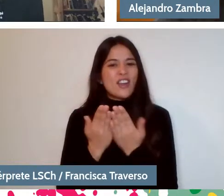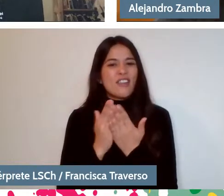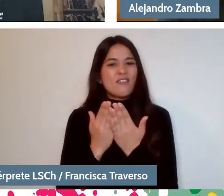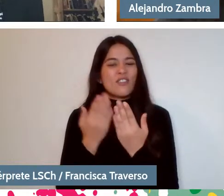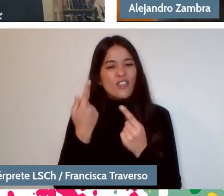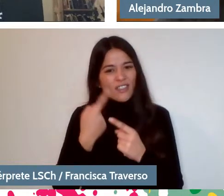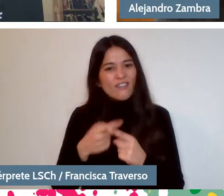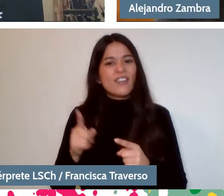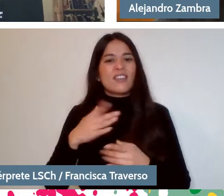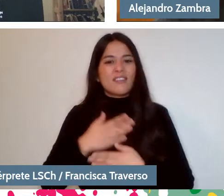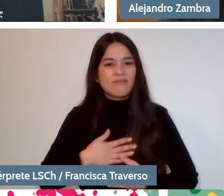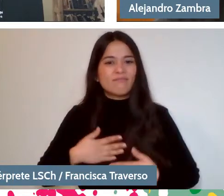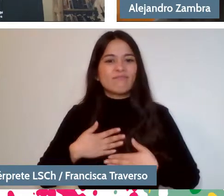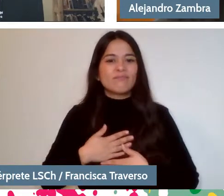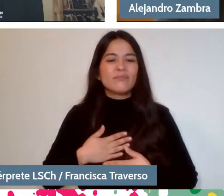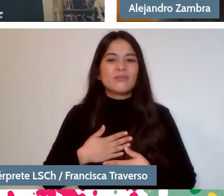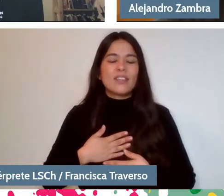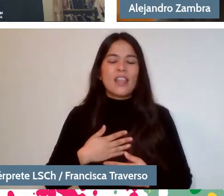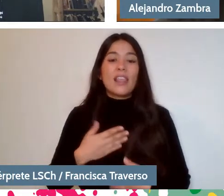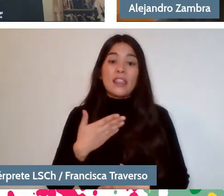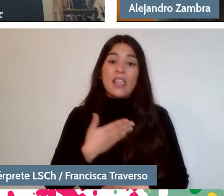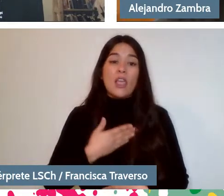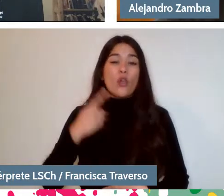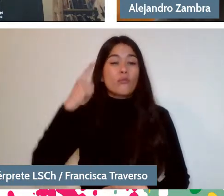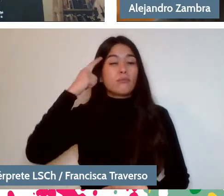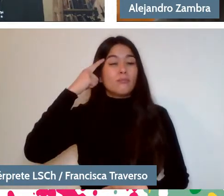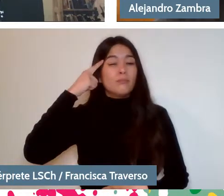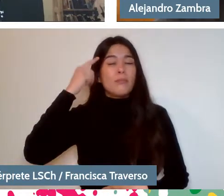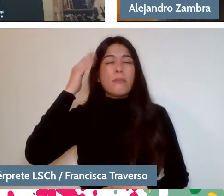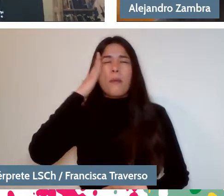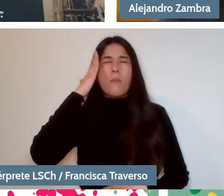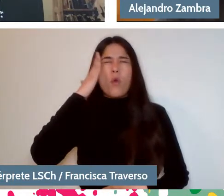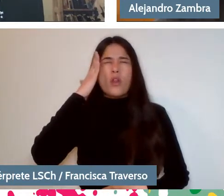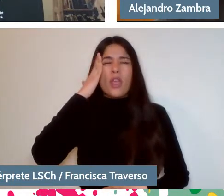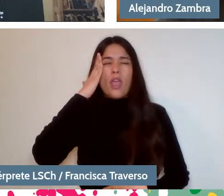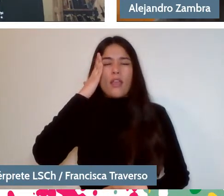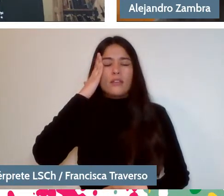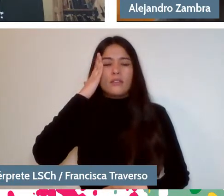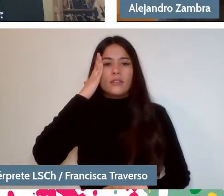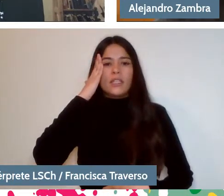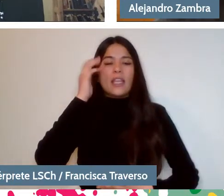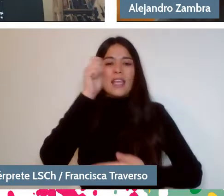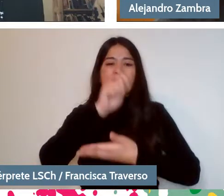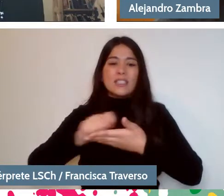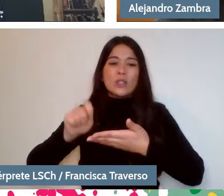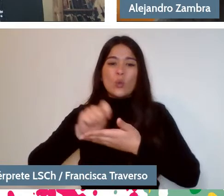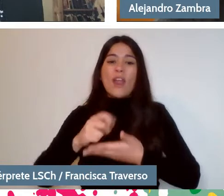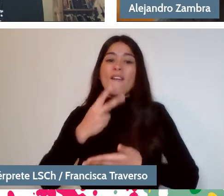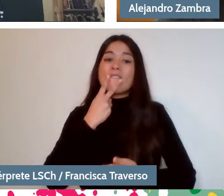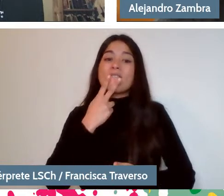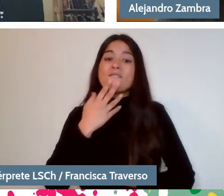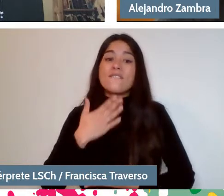I have very idealized in memory writing "The Private Lives of Trees" from my second novel.